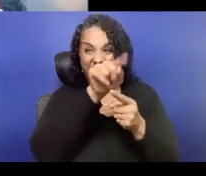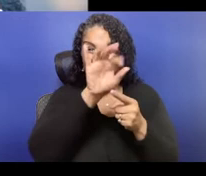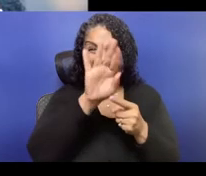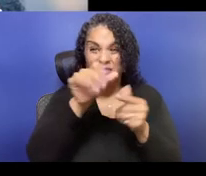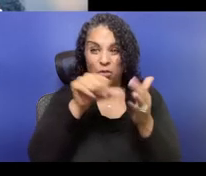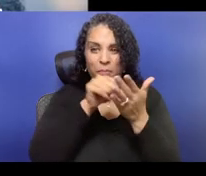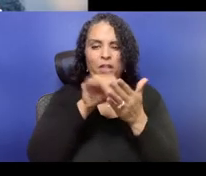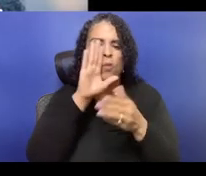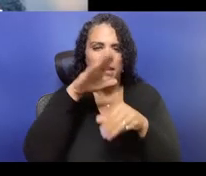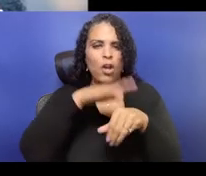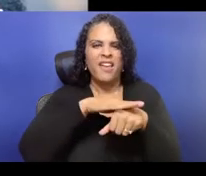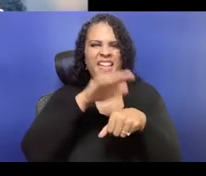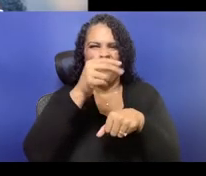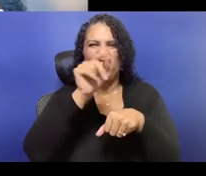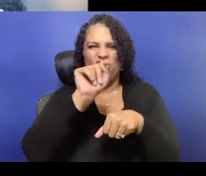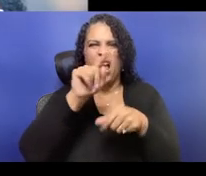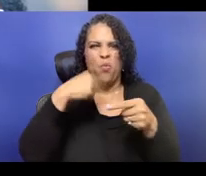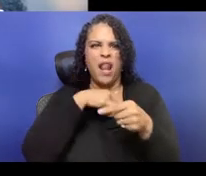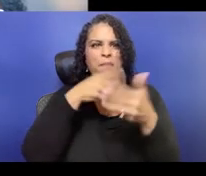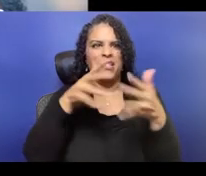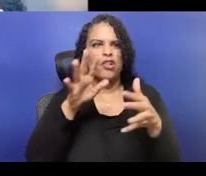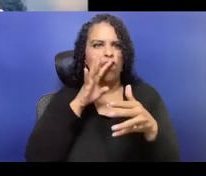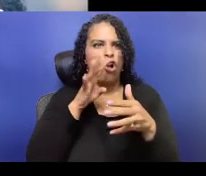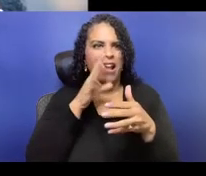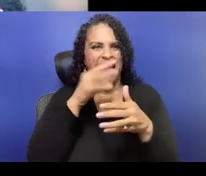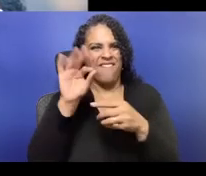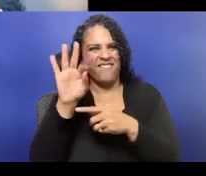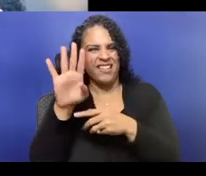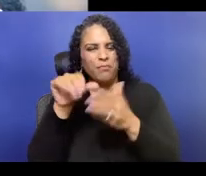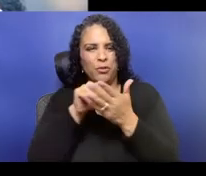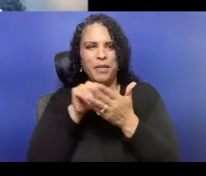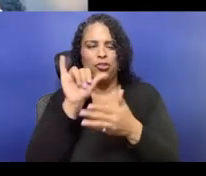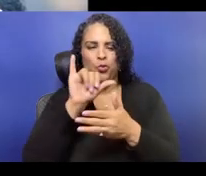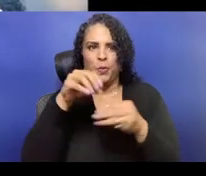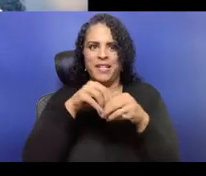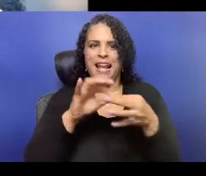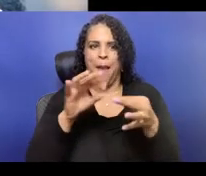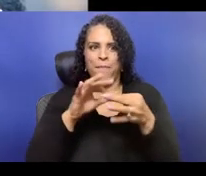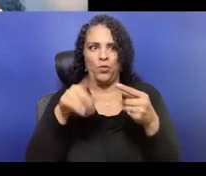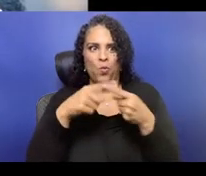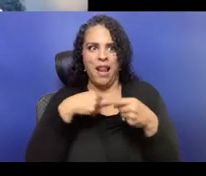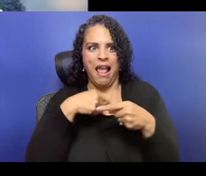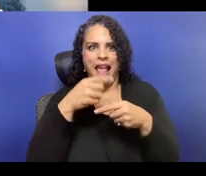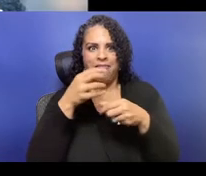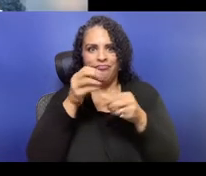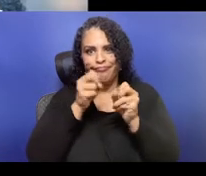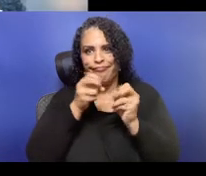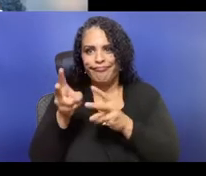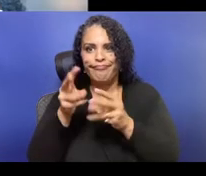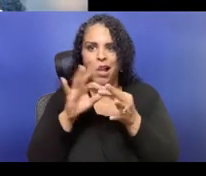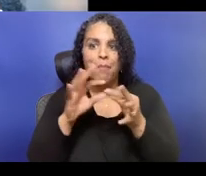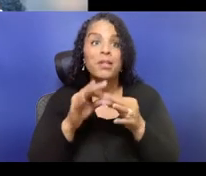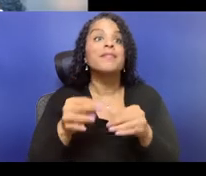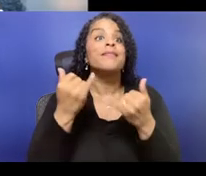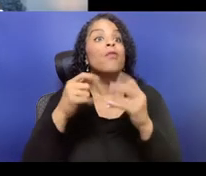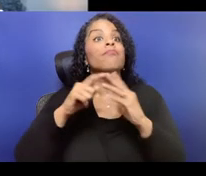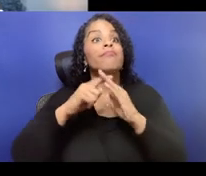All right, y'all ready to get rockin' and rollin'? Let's go! Great, we love that, all right.